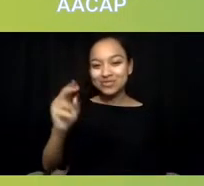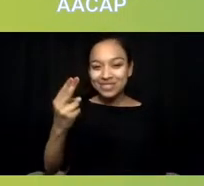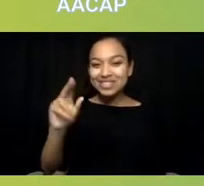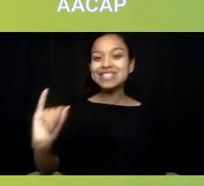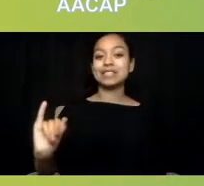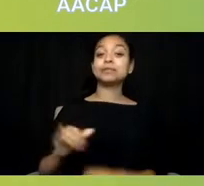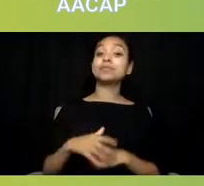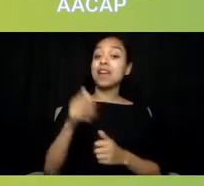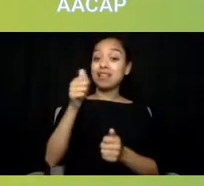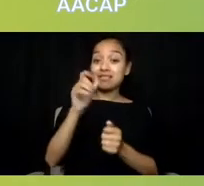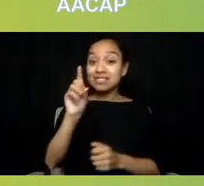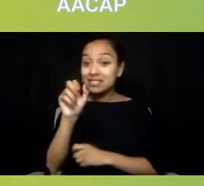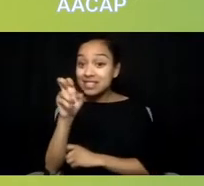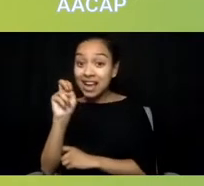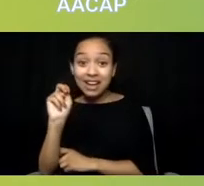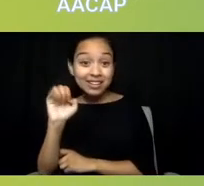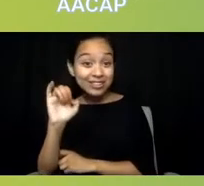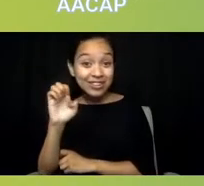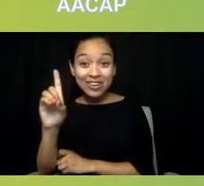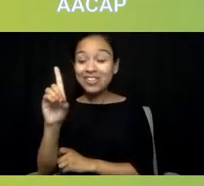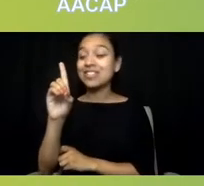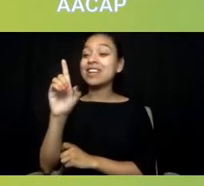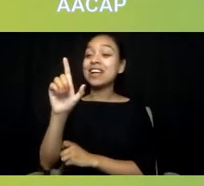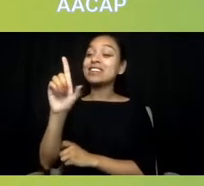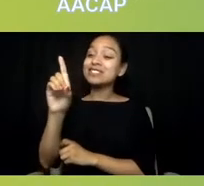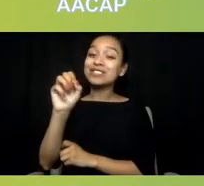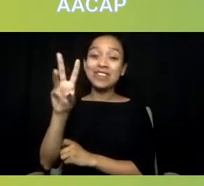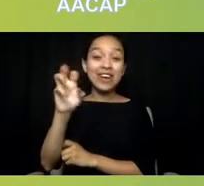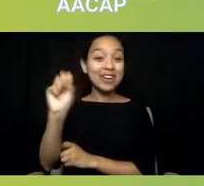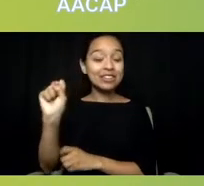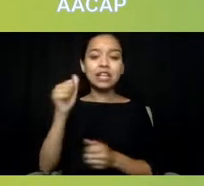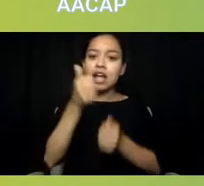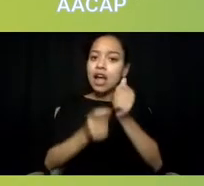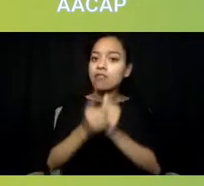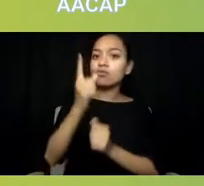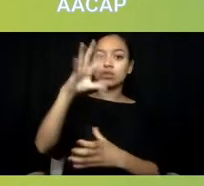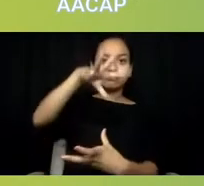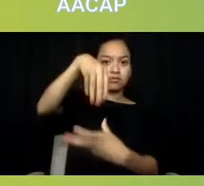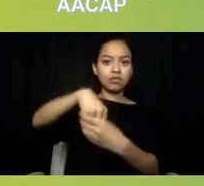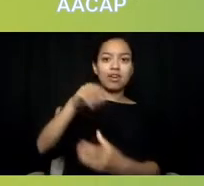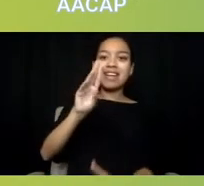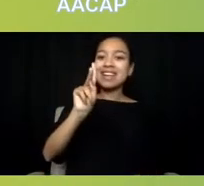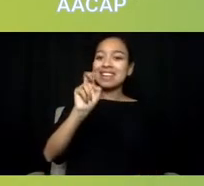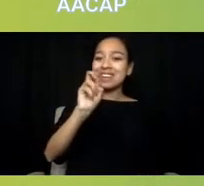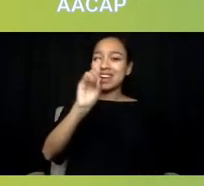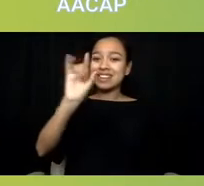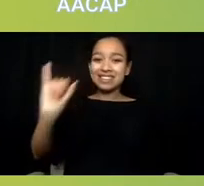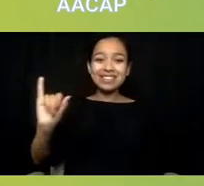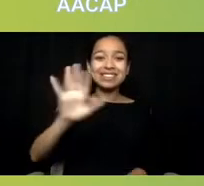over at Satcher Health Leadership in the Kennedy-Satcher Center. This is the time to really tackle this